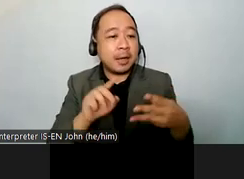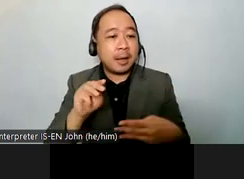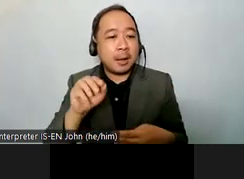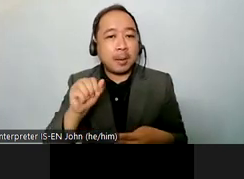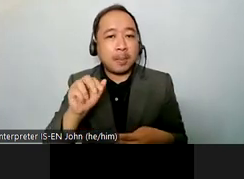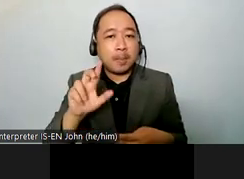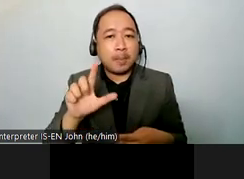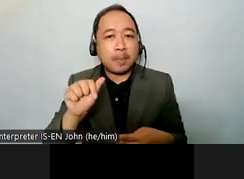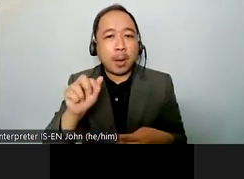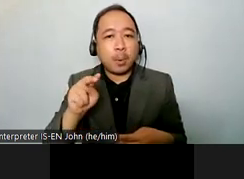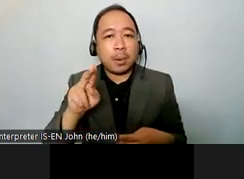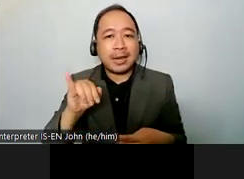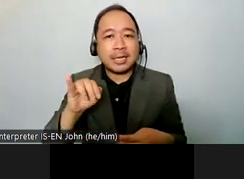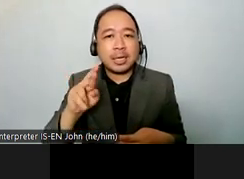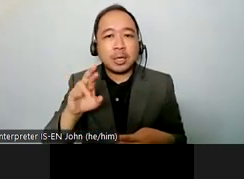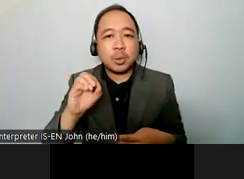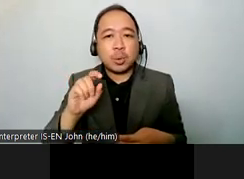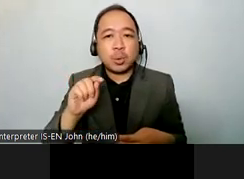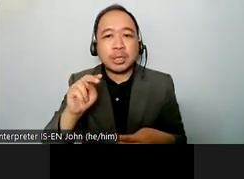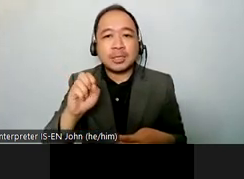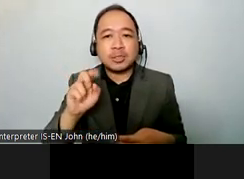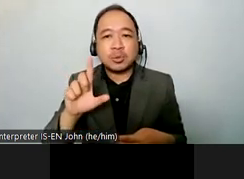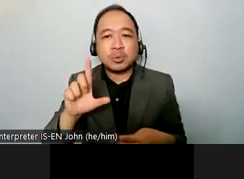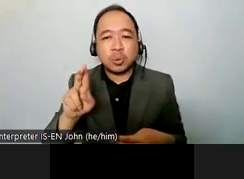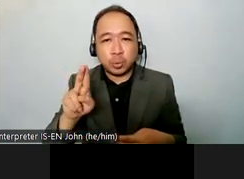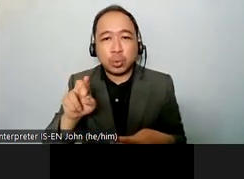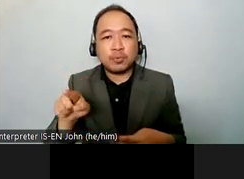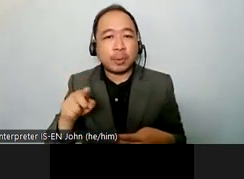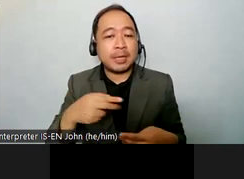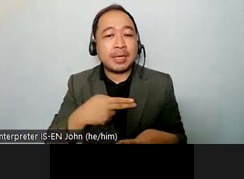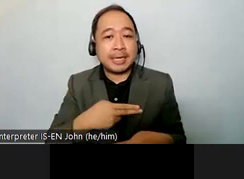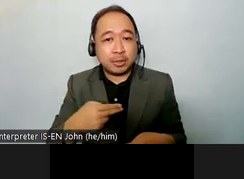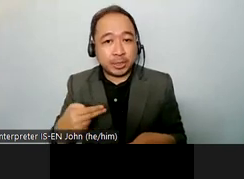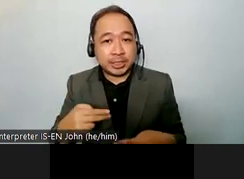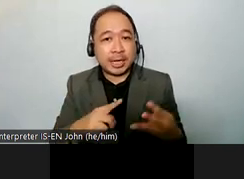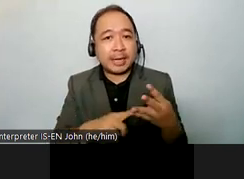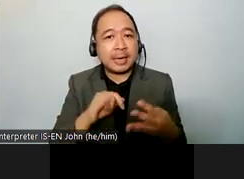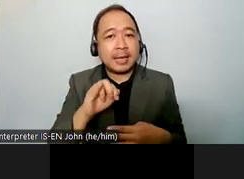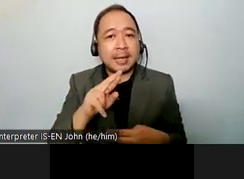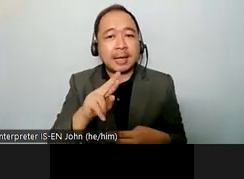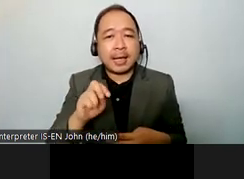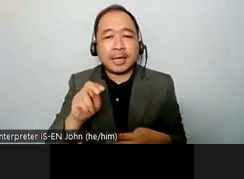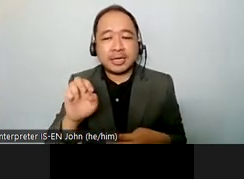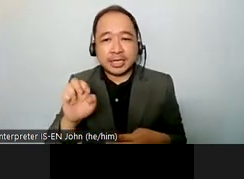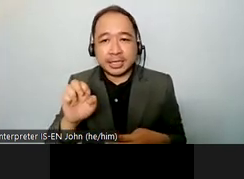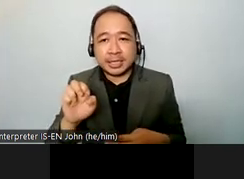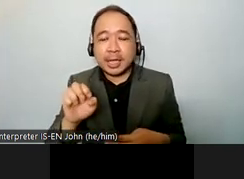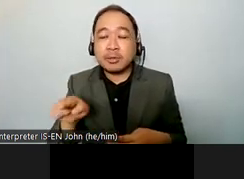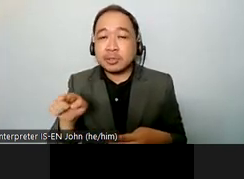finally we will have miss agnieszka crore from columbia manager program and innovation korea